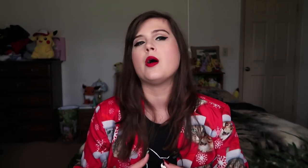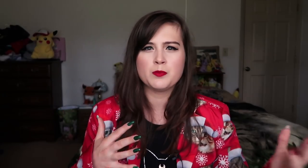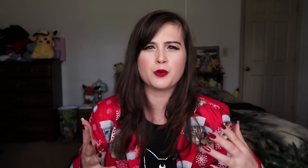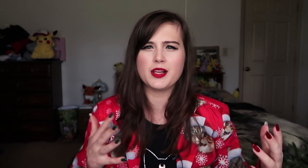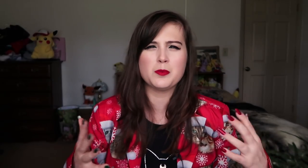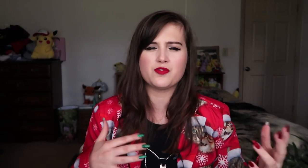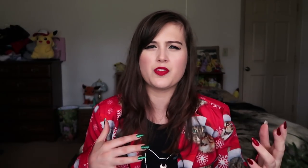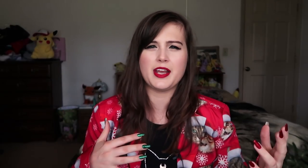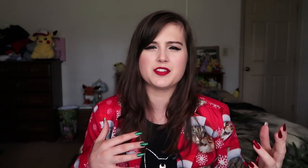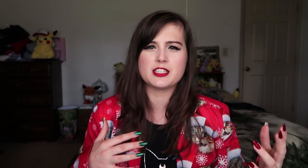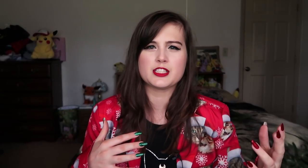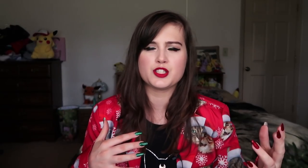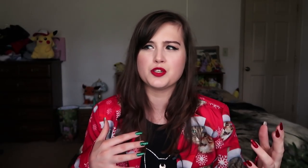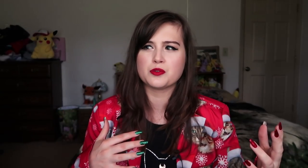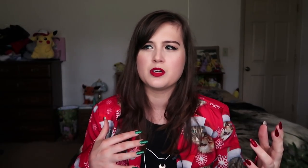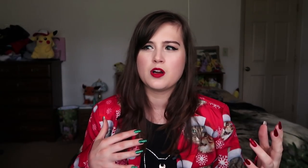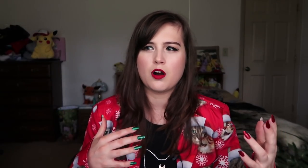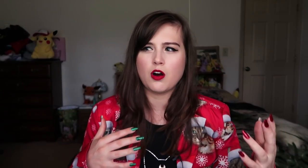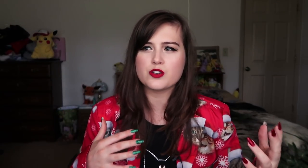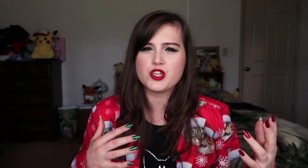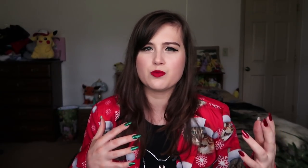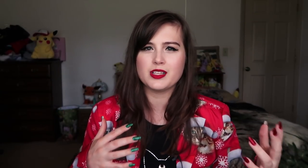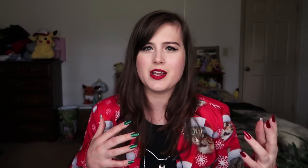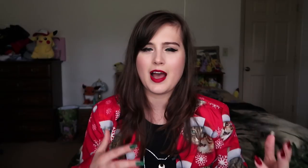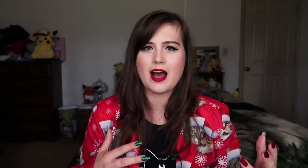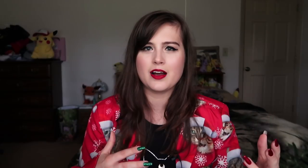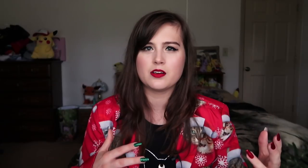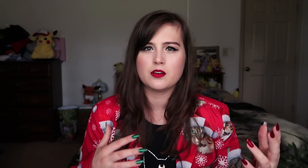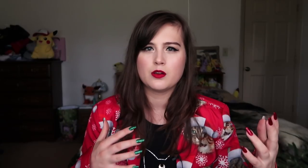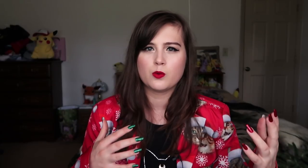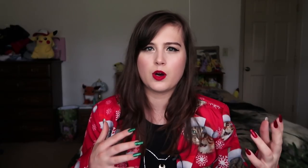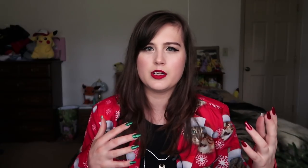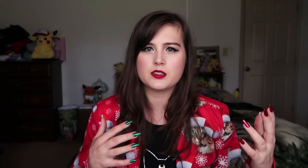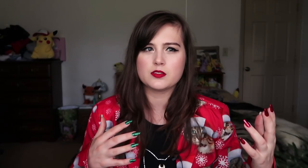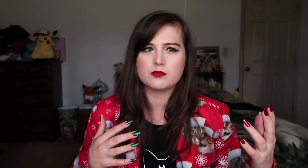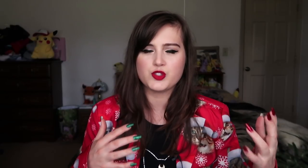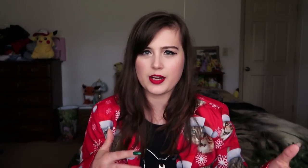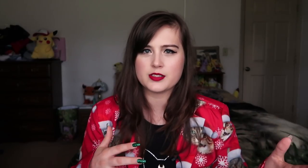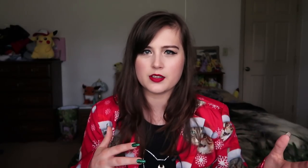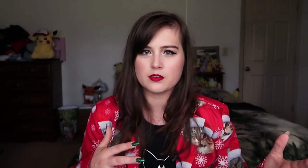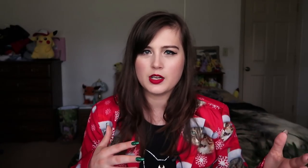But, really, before the end of season two, all she really had was Jason.